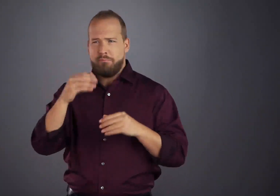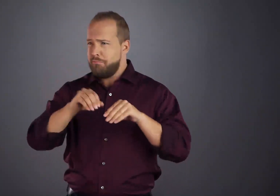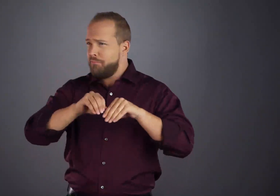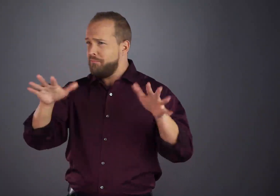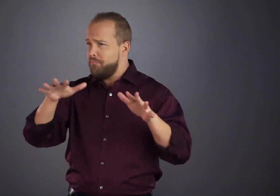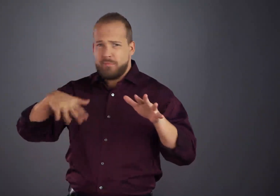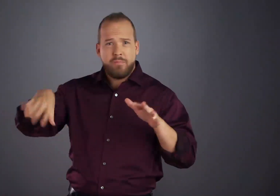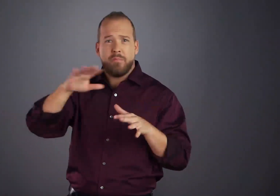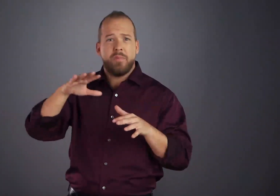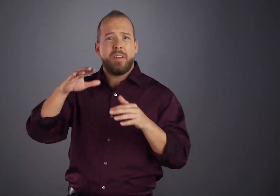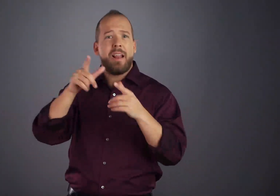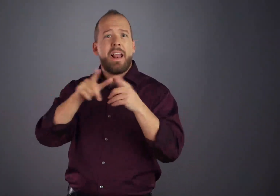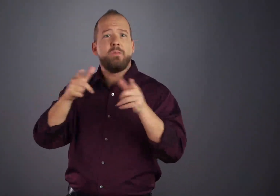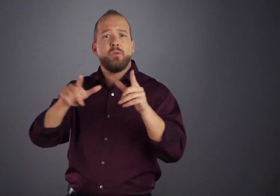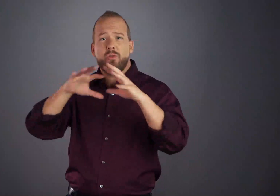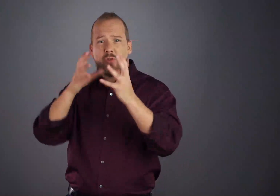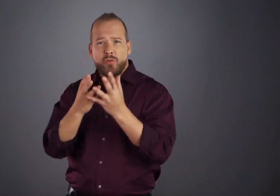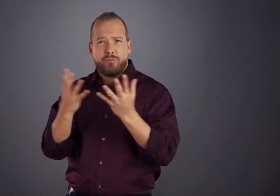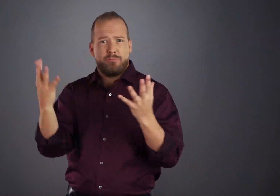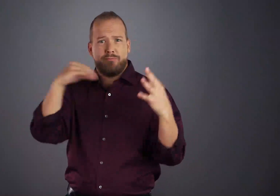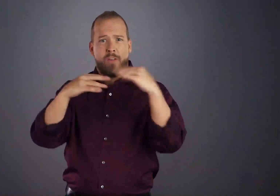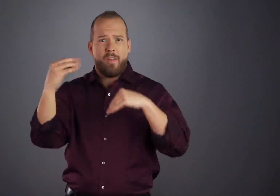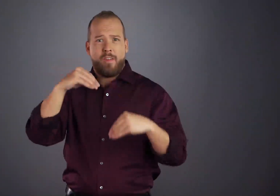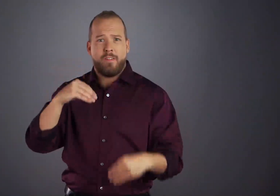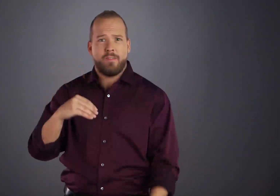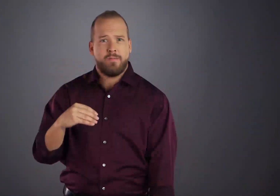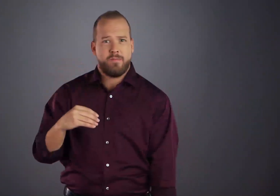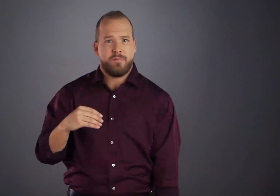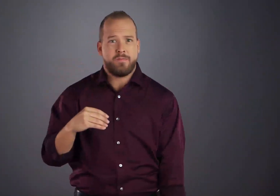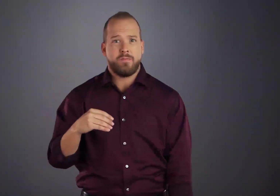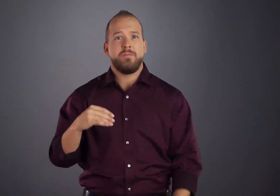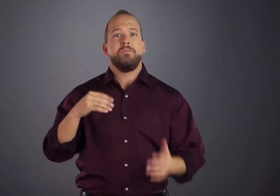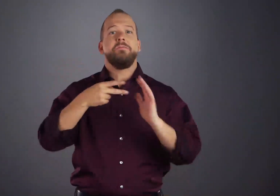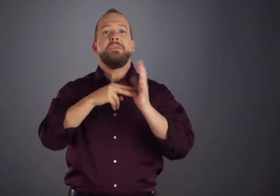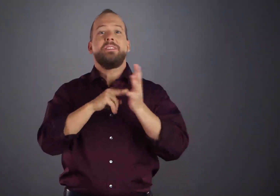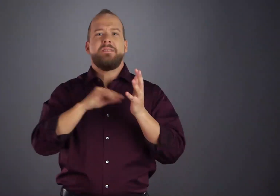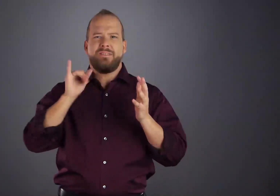Like so much of A.A.’s basic text, those words have proved to be